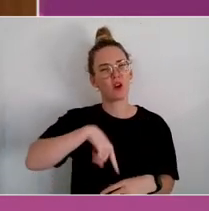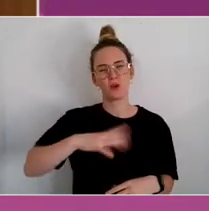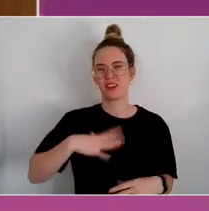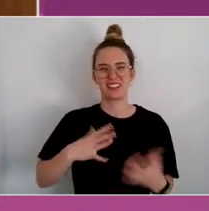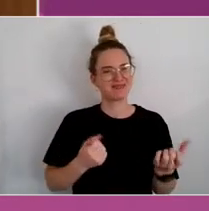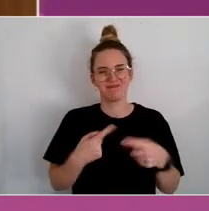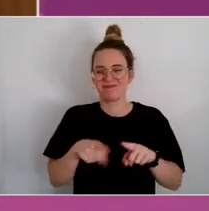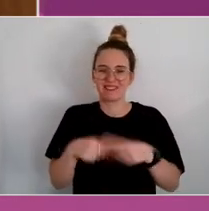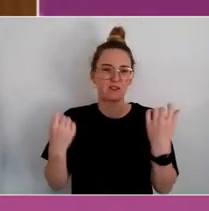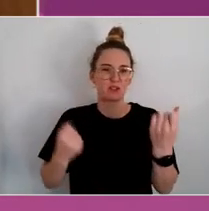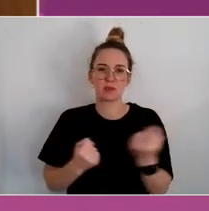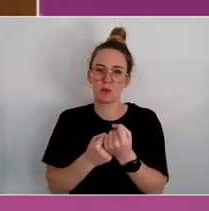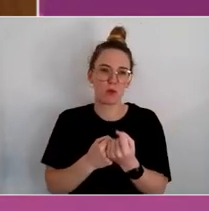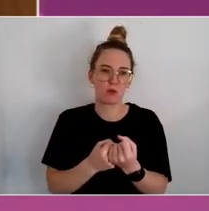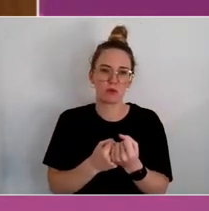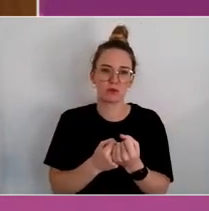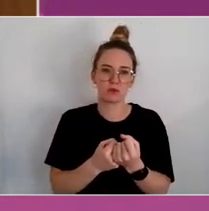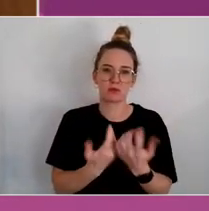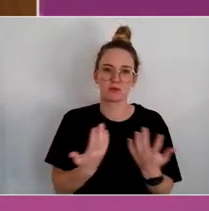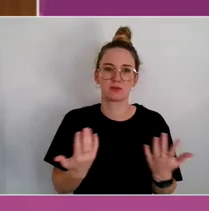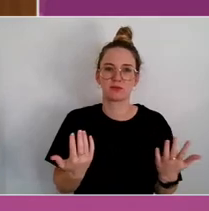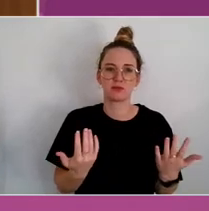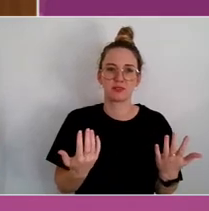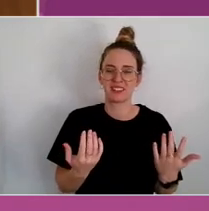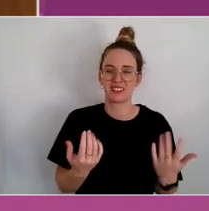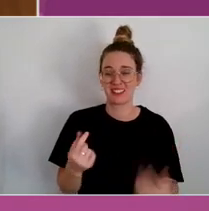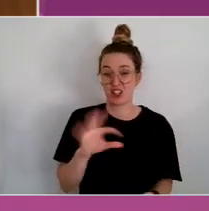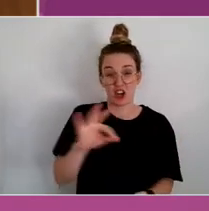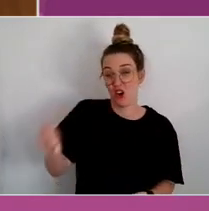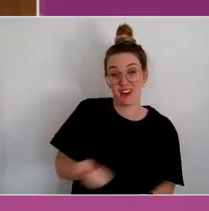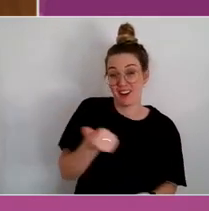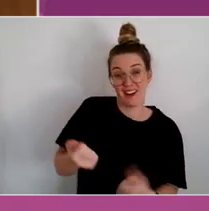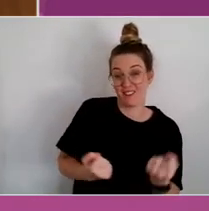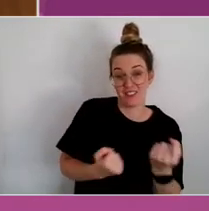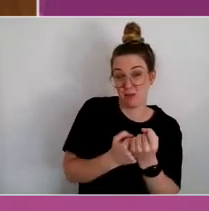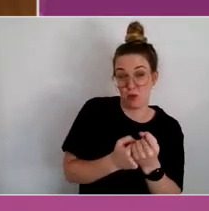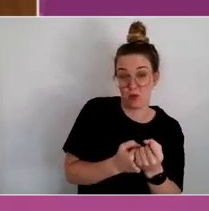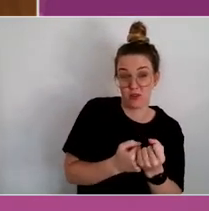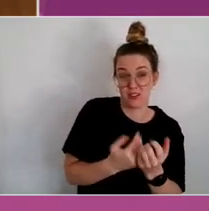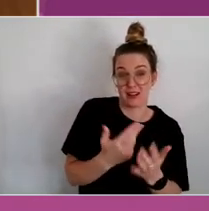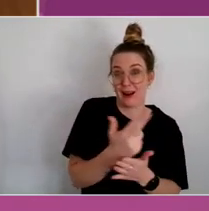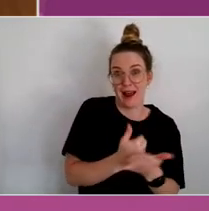Obviously there's just too little support in the arts to do big projects.